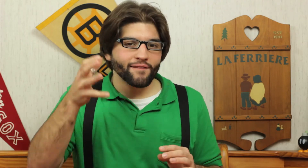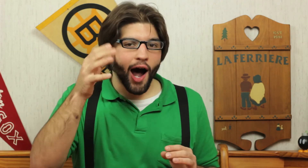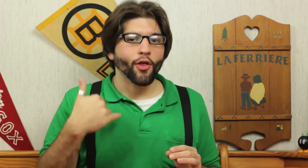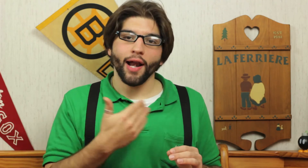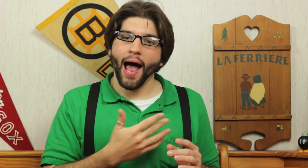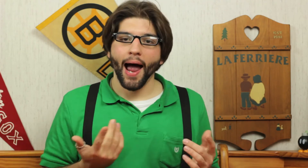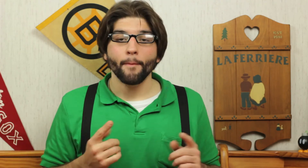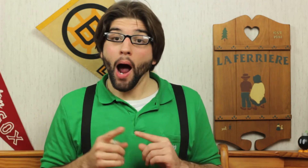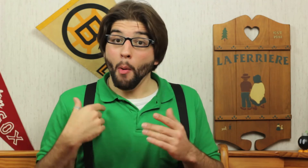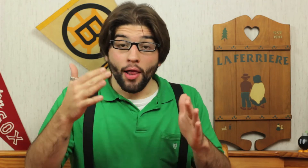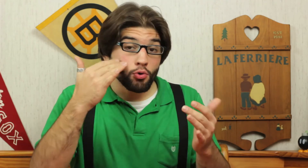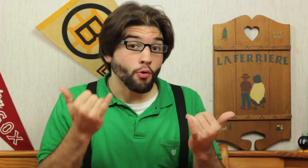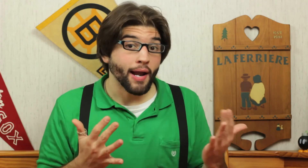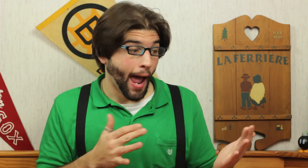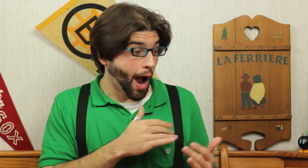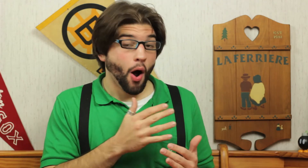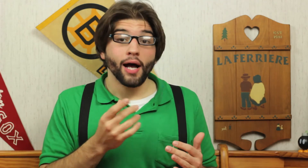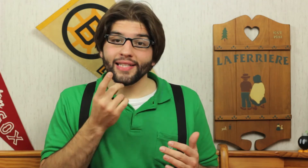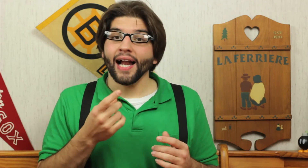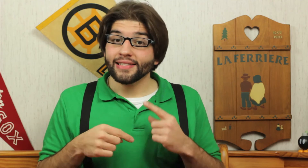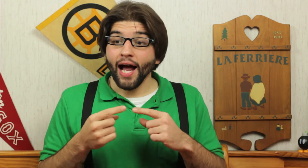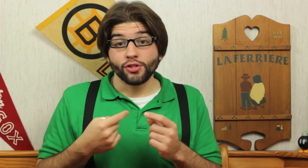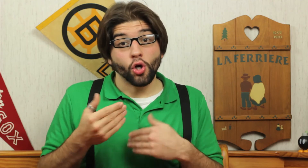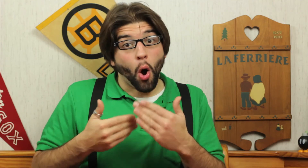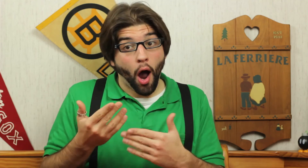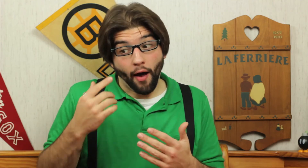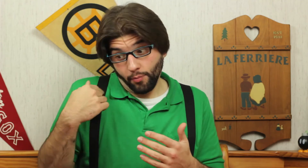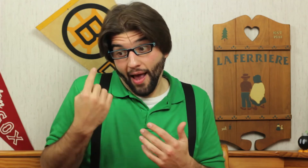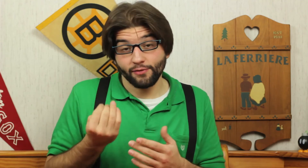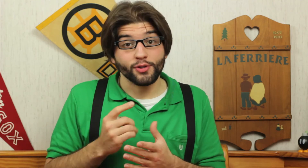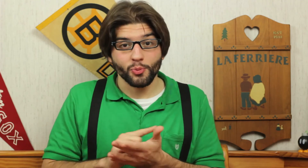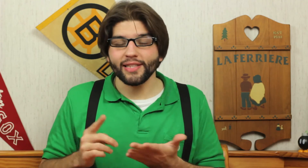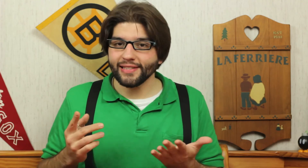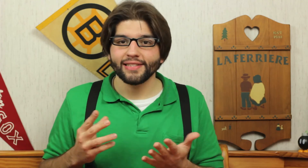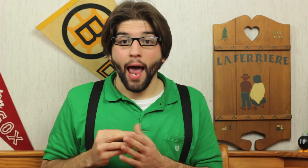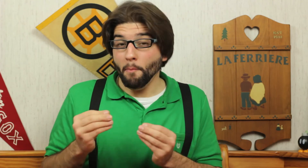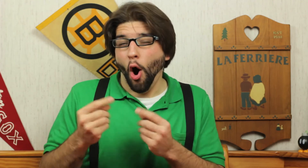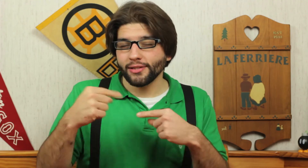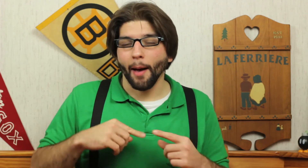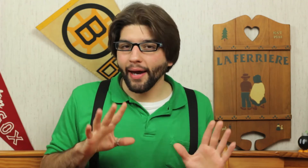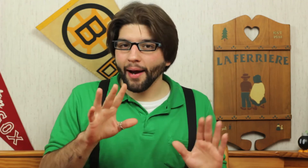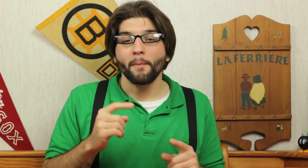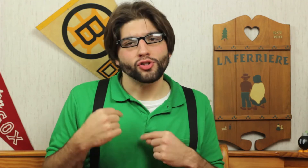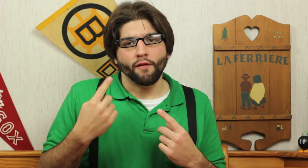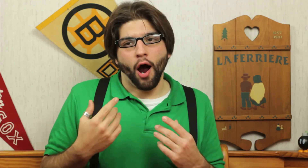But I wanted to let you know right now that Dine & Sign has been going on for the past 14 weeks and more is coming.